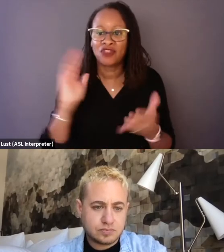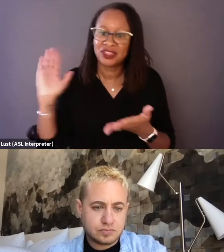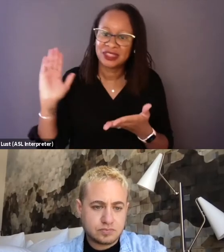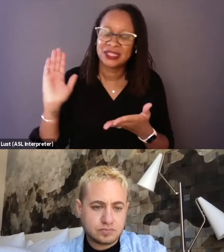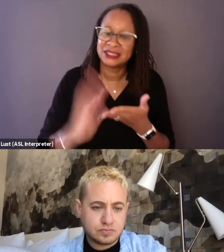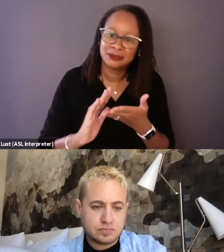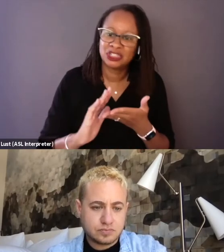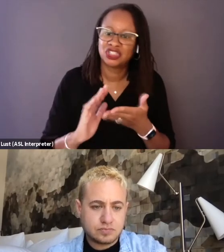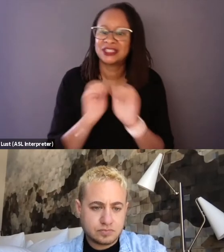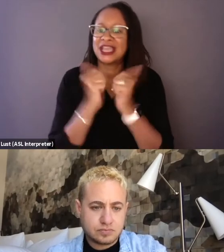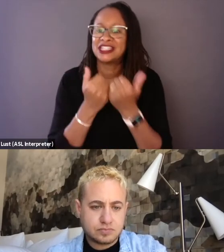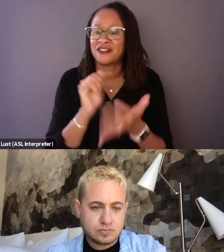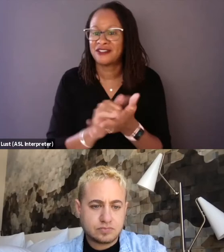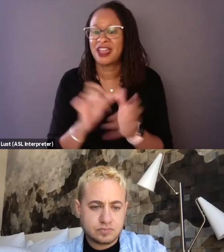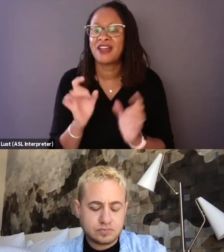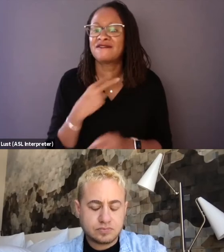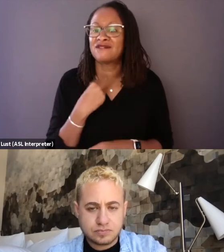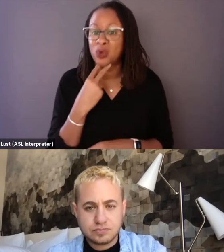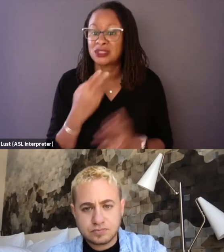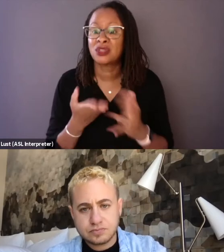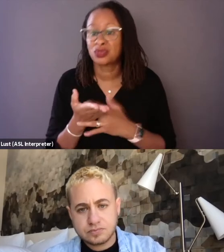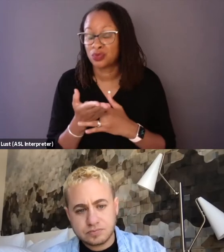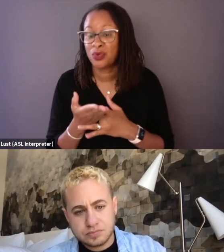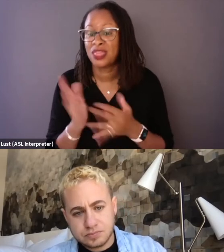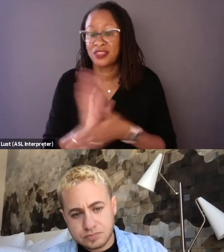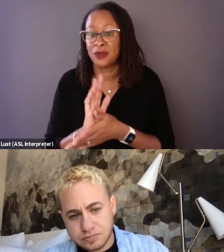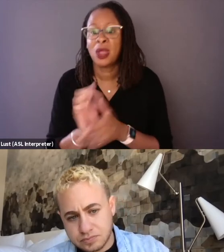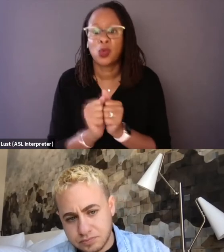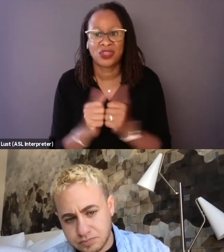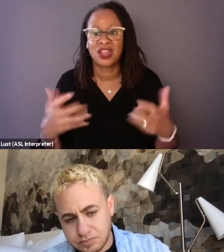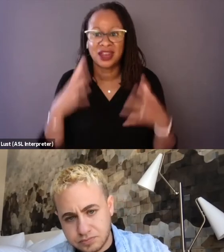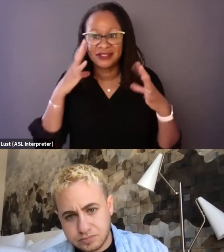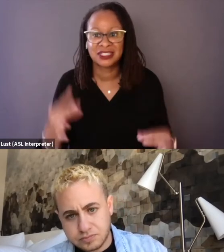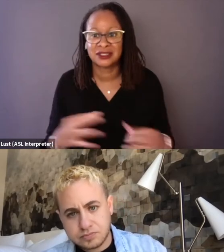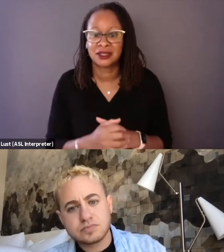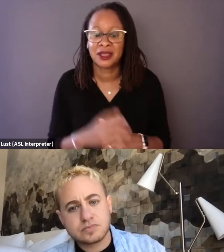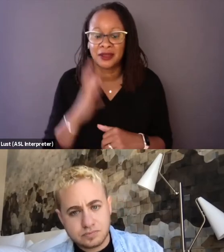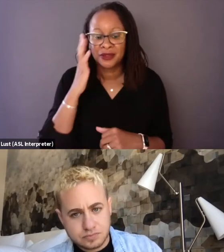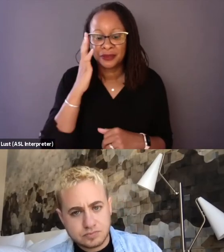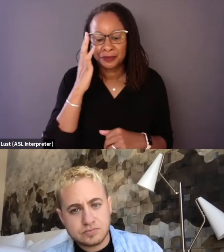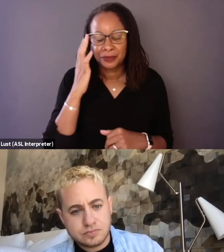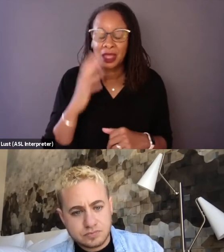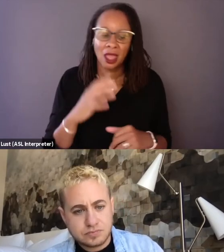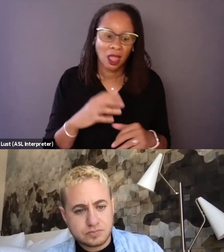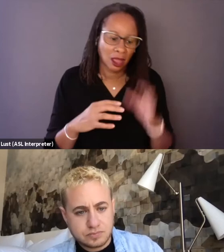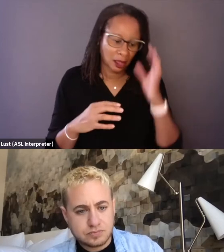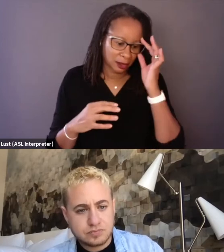through the film with a lot of intention because I hope I- - Yeah. (mumbles) you've seen enough of their humanity to realize